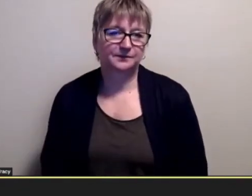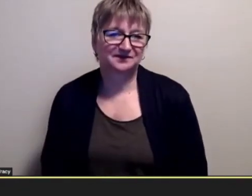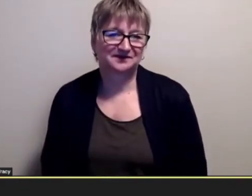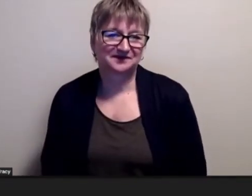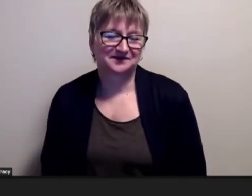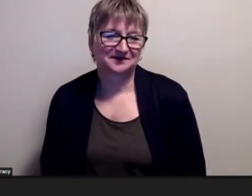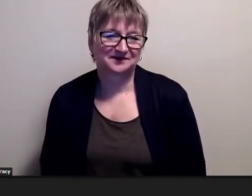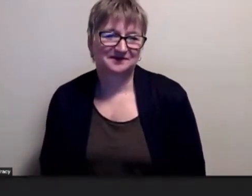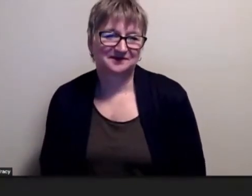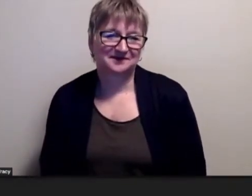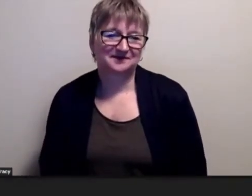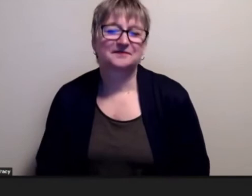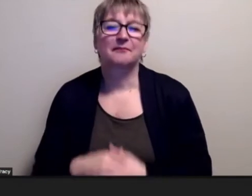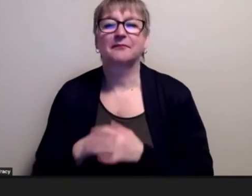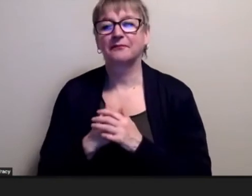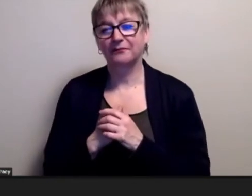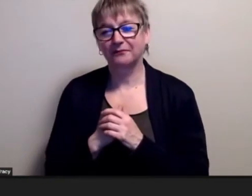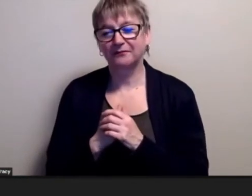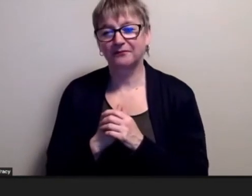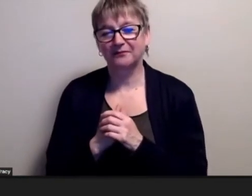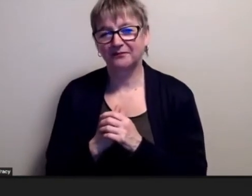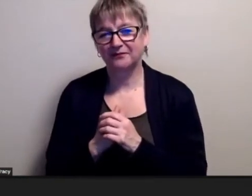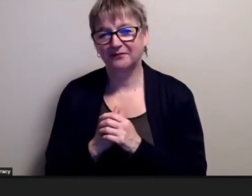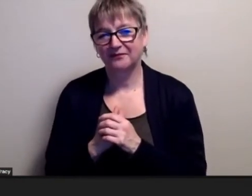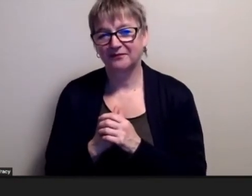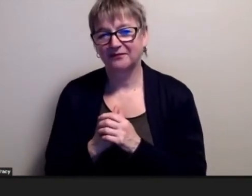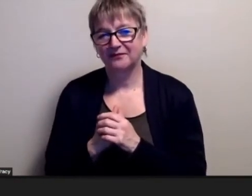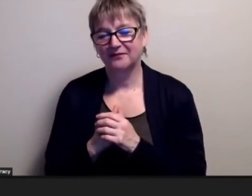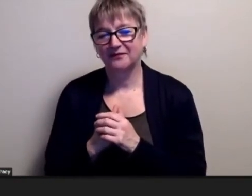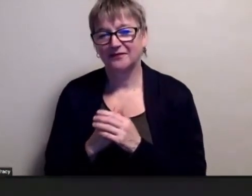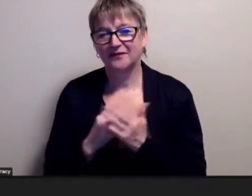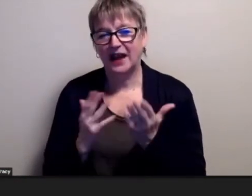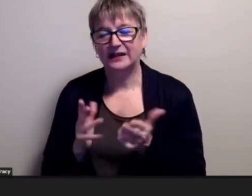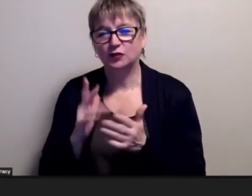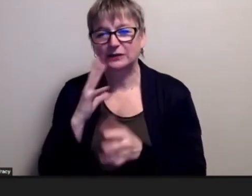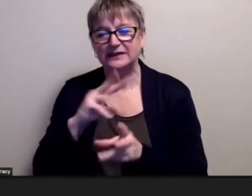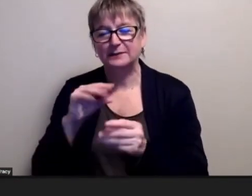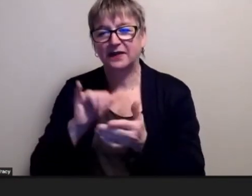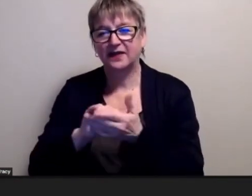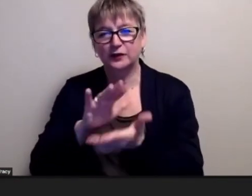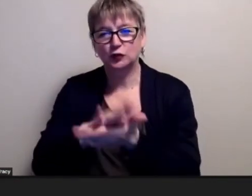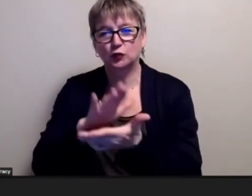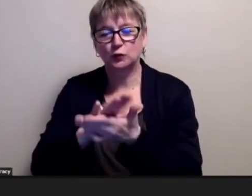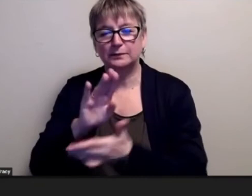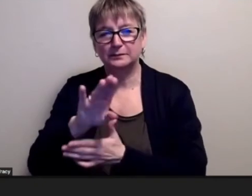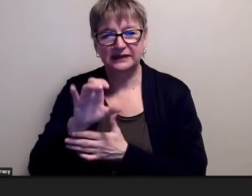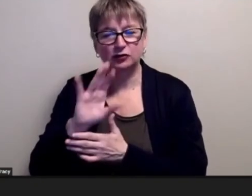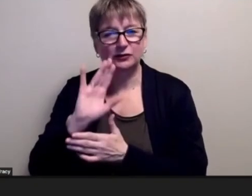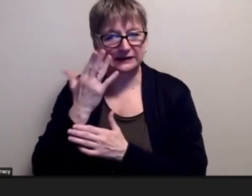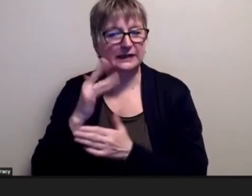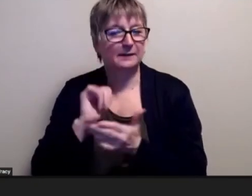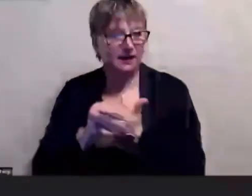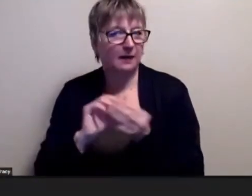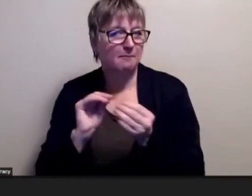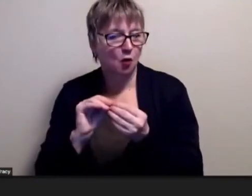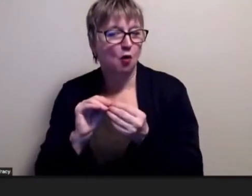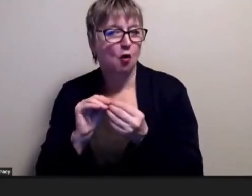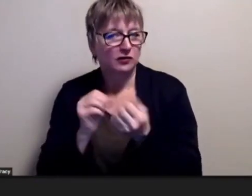um obviously being in that monomial program done a lot of that probably more so in the vagina program